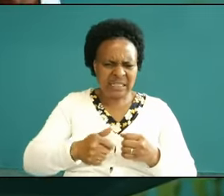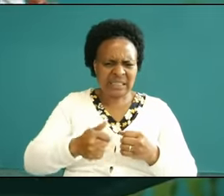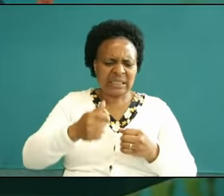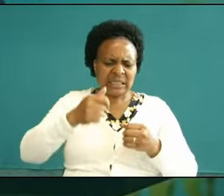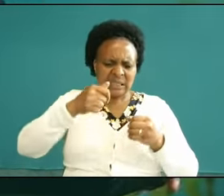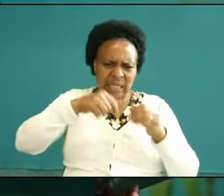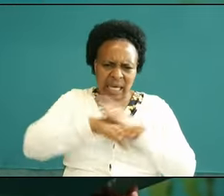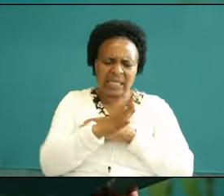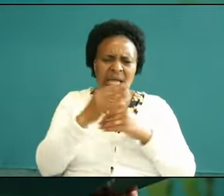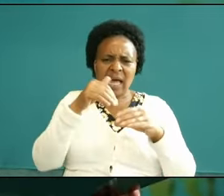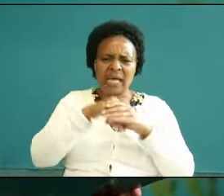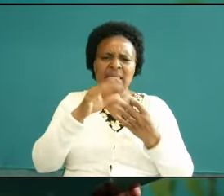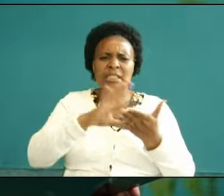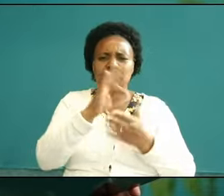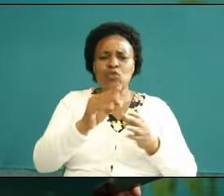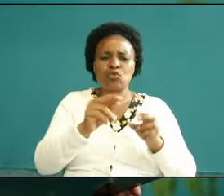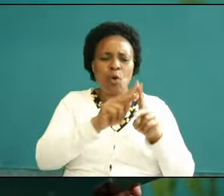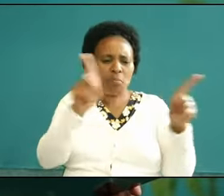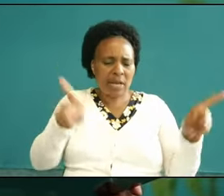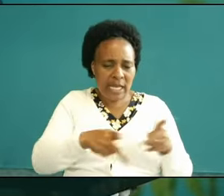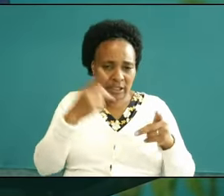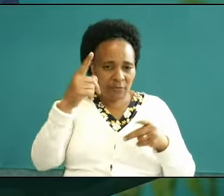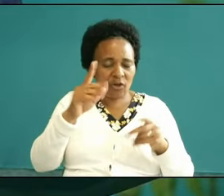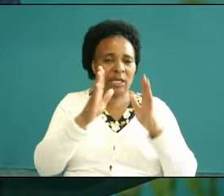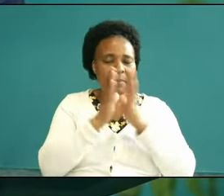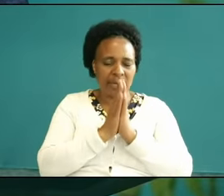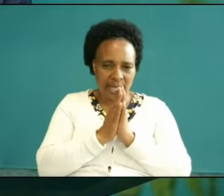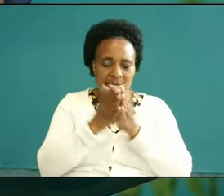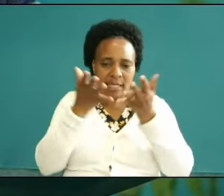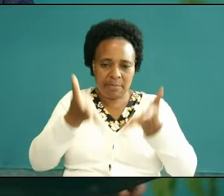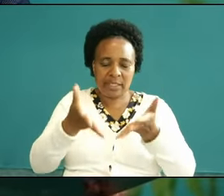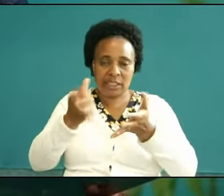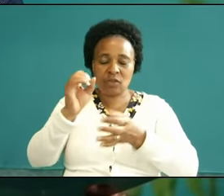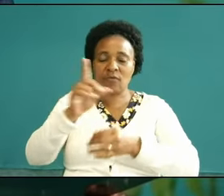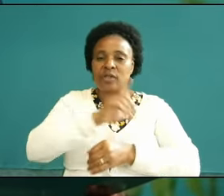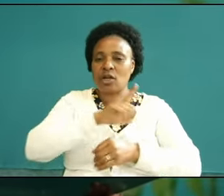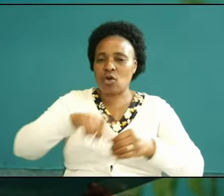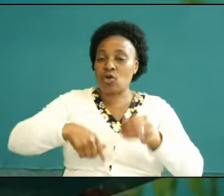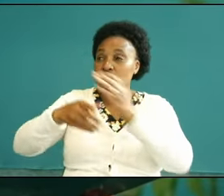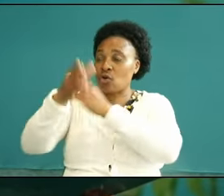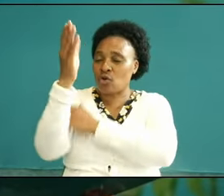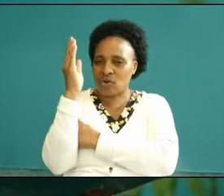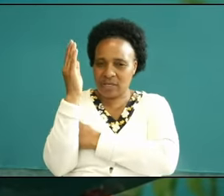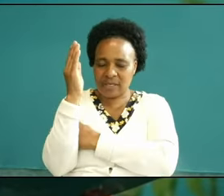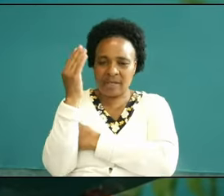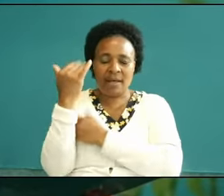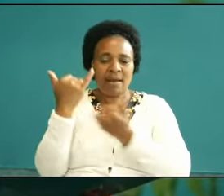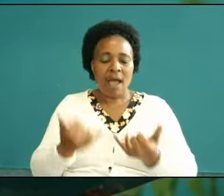be humble and wait upon the presence of God you see friends when we pray in the spirit we